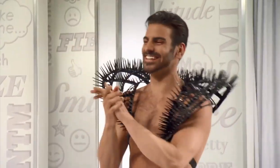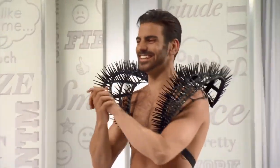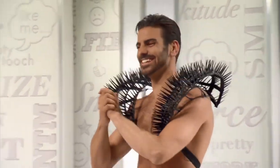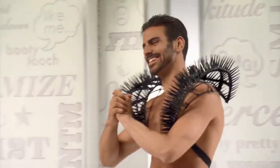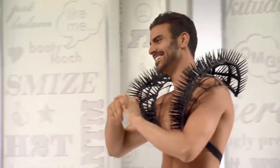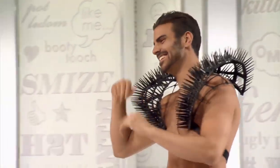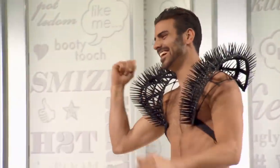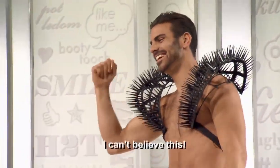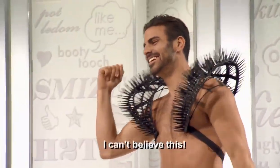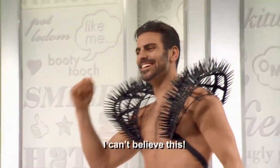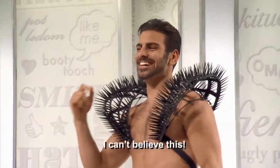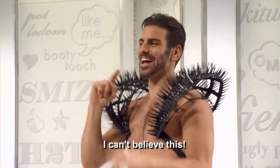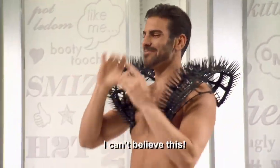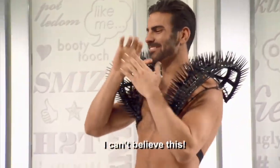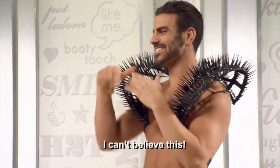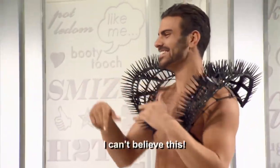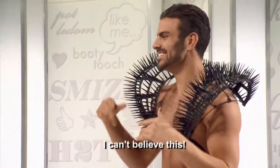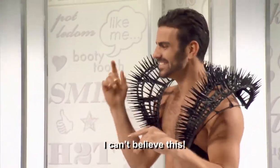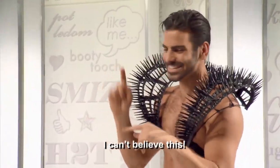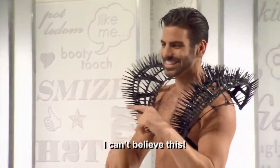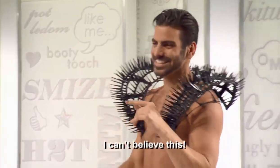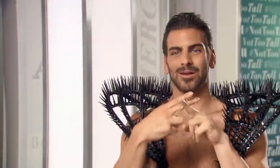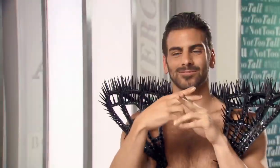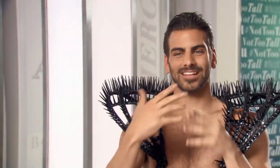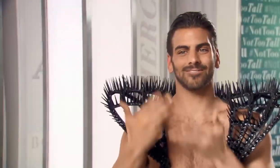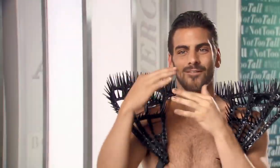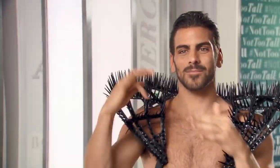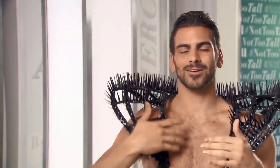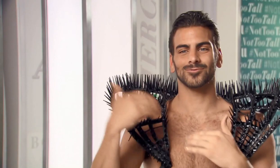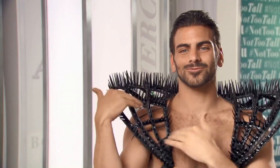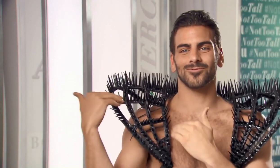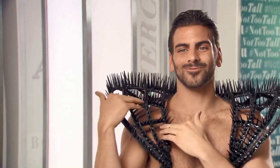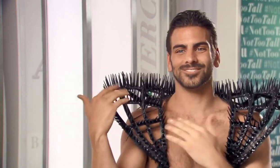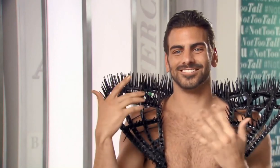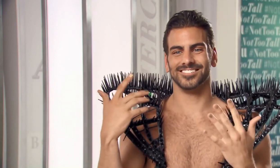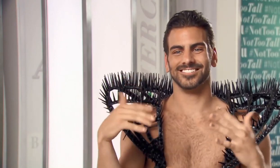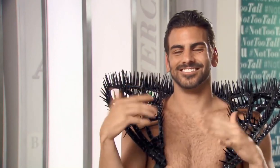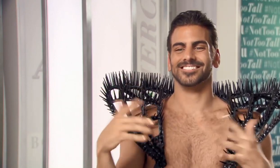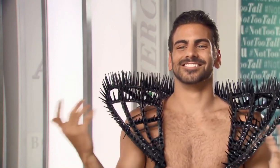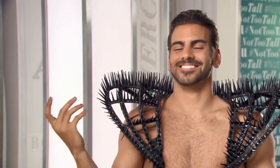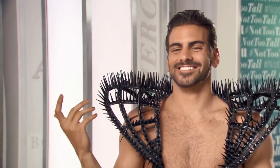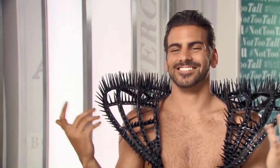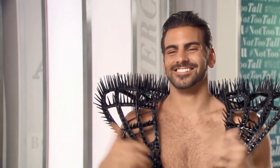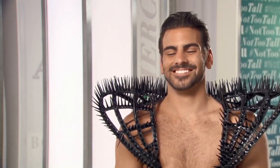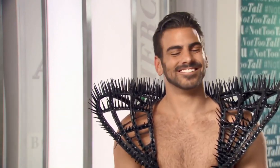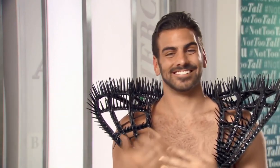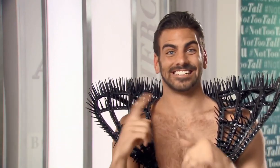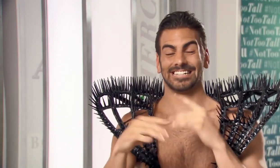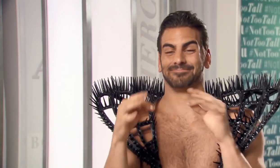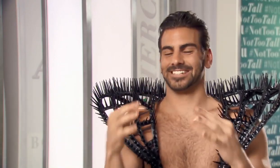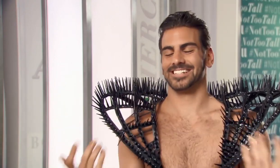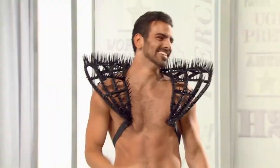Really winning this, I can't even describe what it means to me I feel like this 200,000 pound weight has been lifted off my shoulders